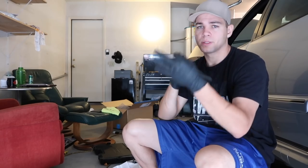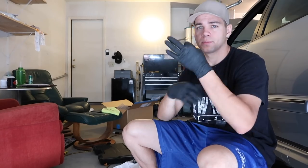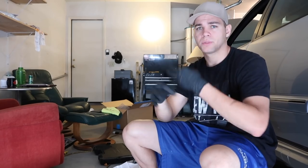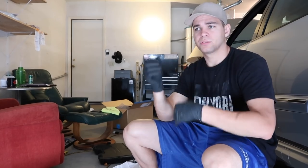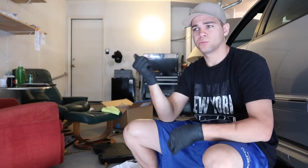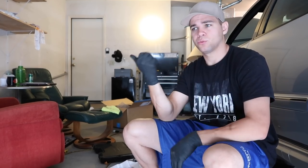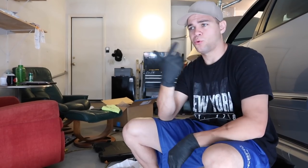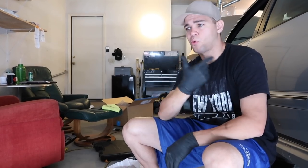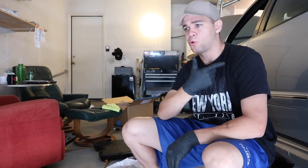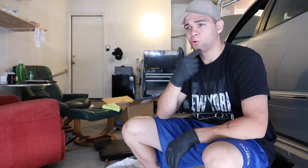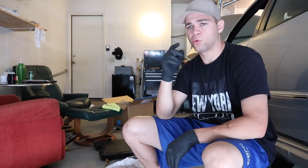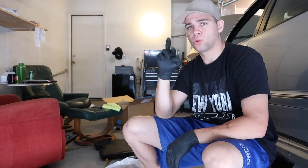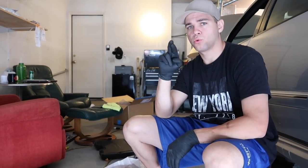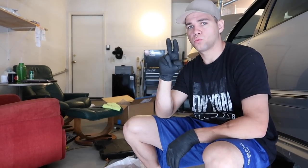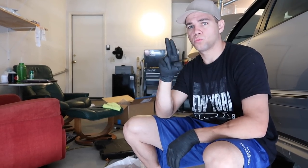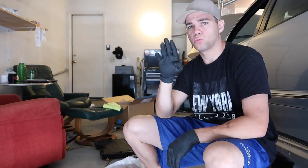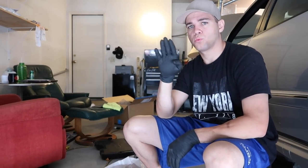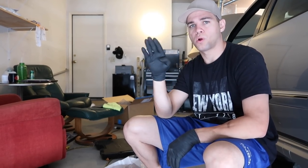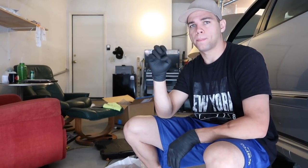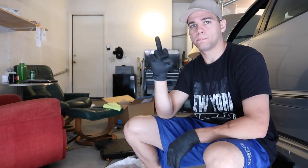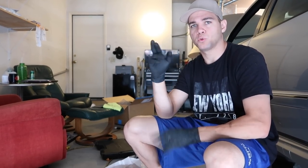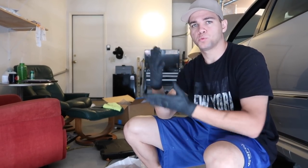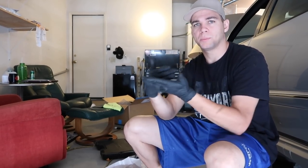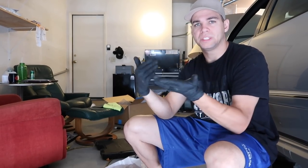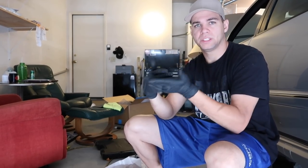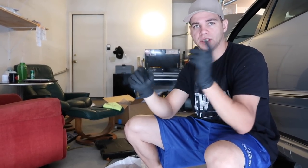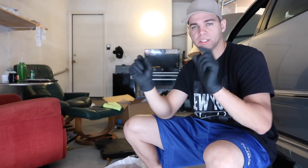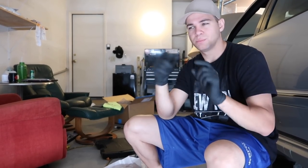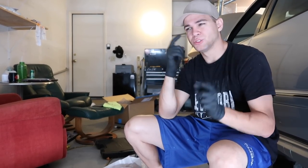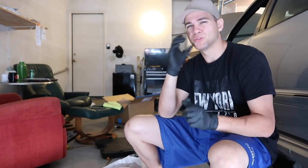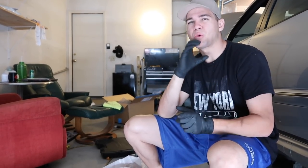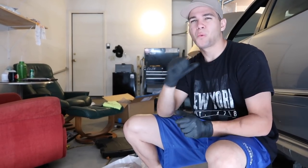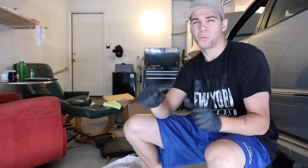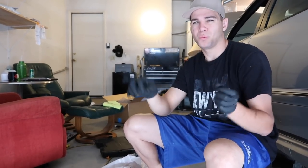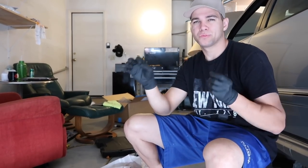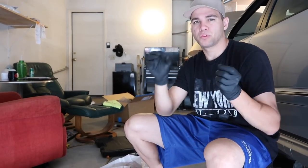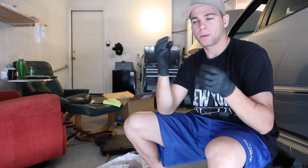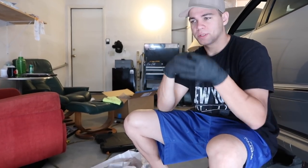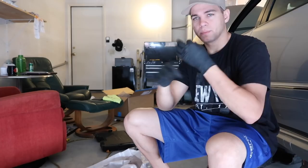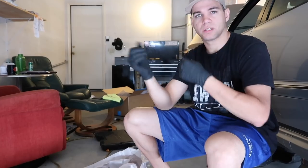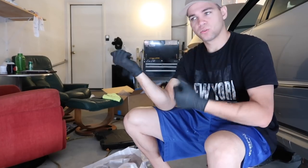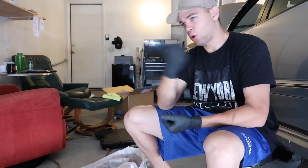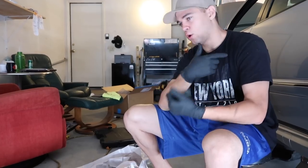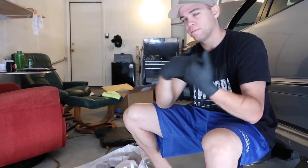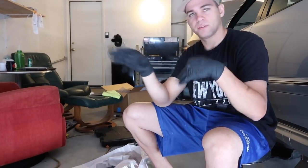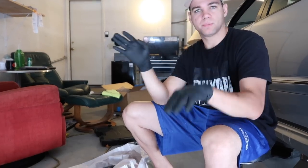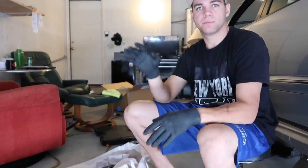Replacing all the rubber pieces because they're old. Replacing it all!